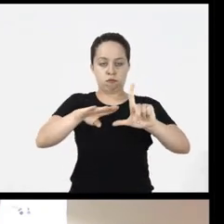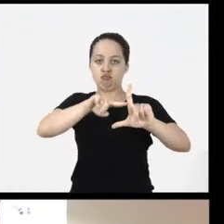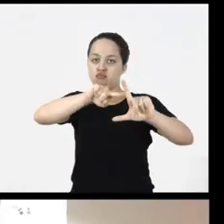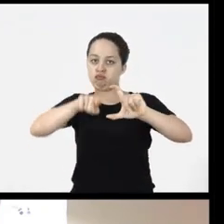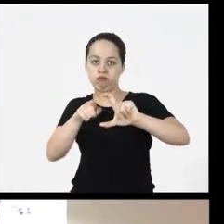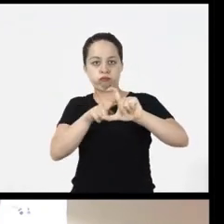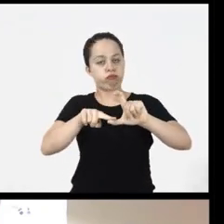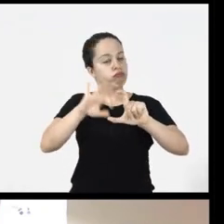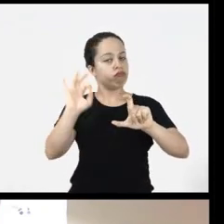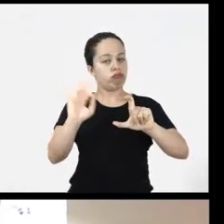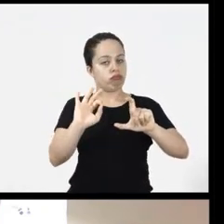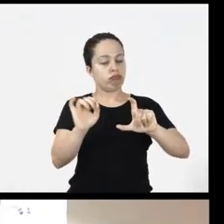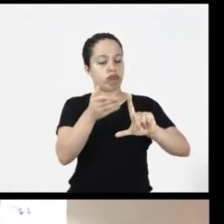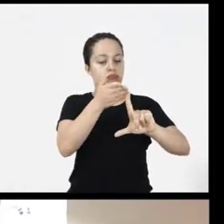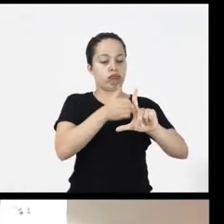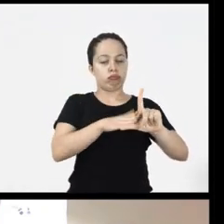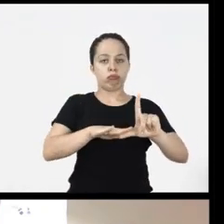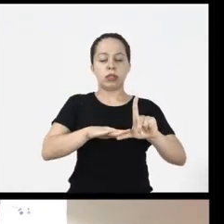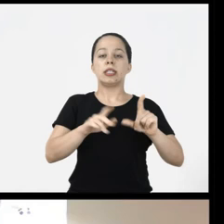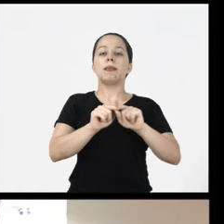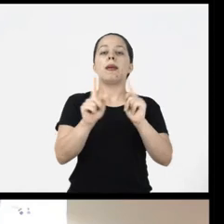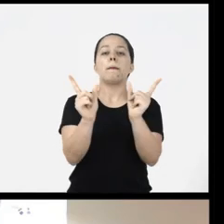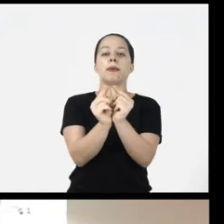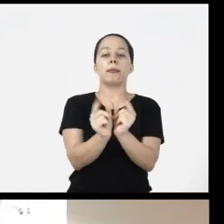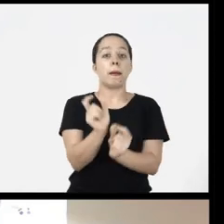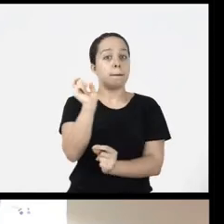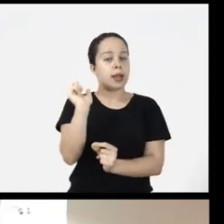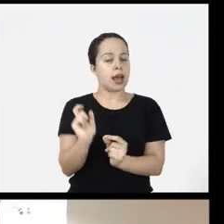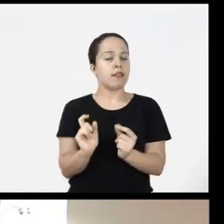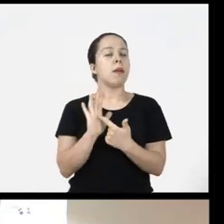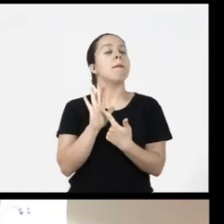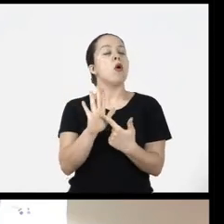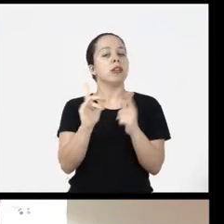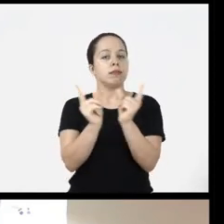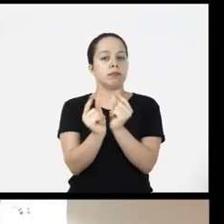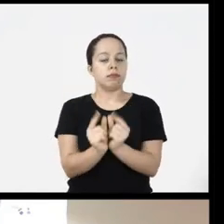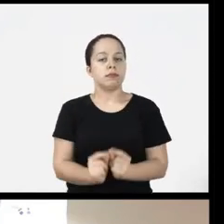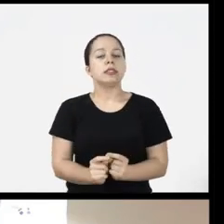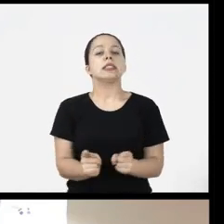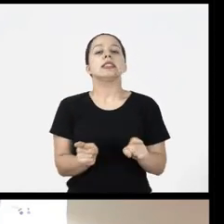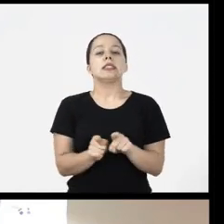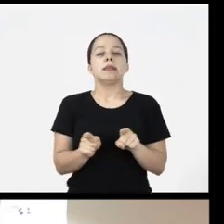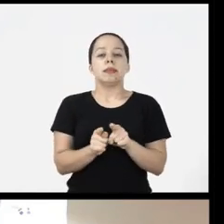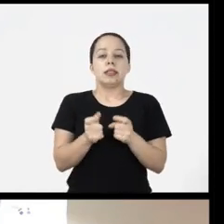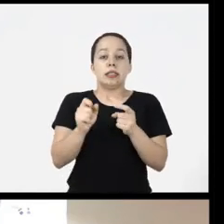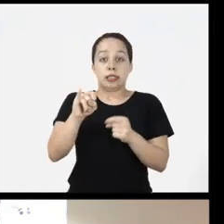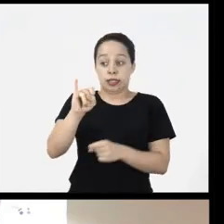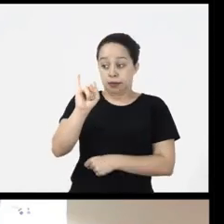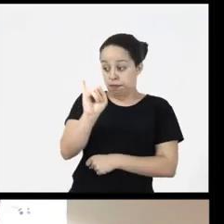like me already providing definition that abbreviations of words in common textual description for